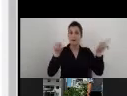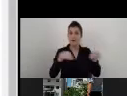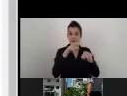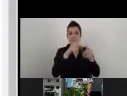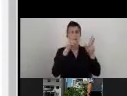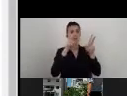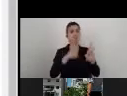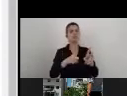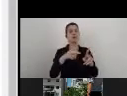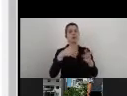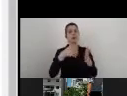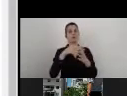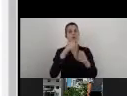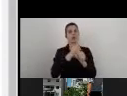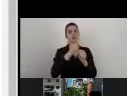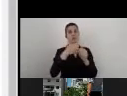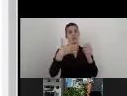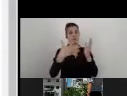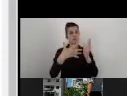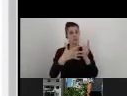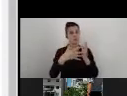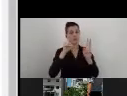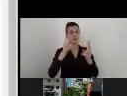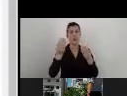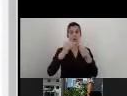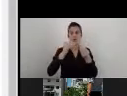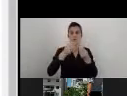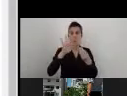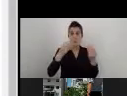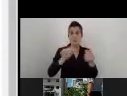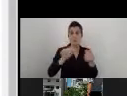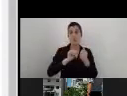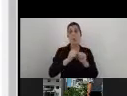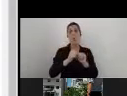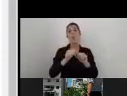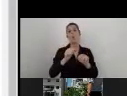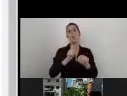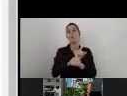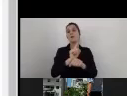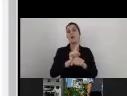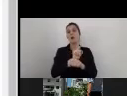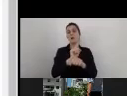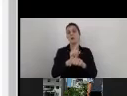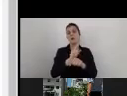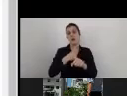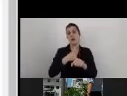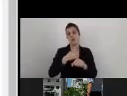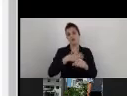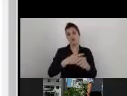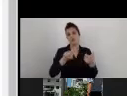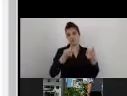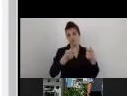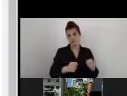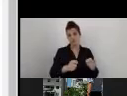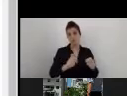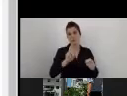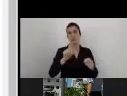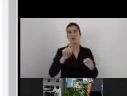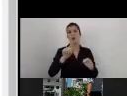I can add additional instances or at the moment that I will finish to do everything, I can go to the report, do some modifications,